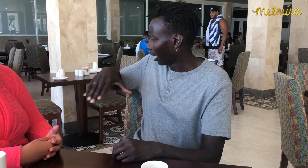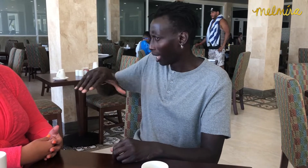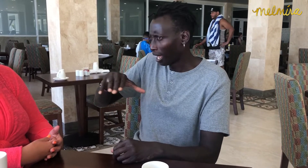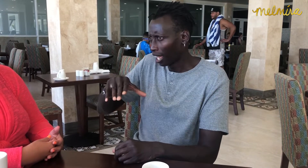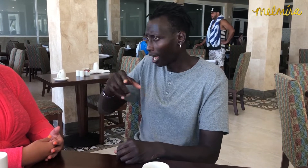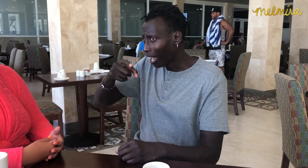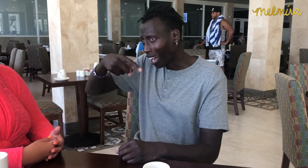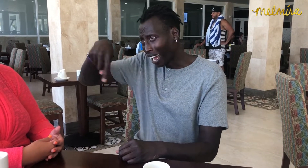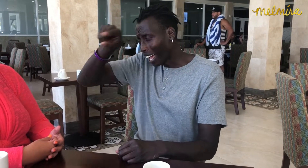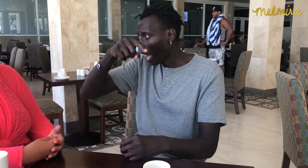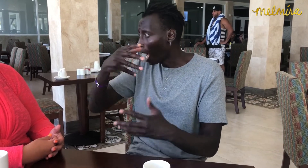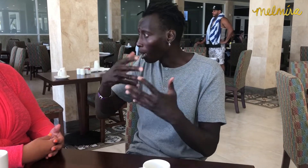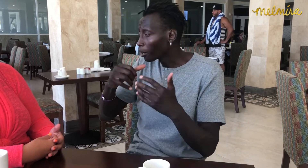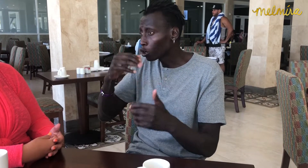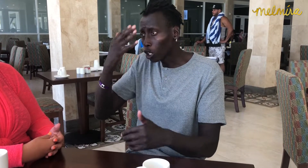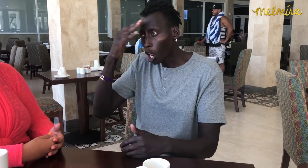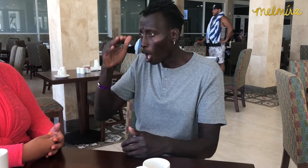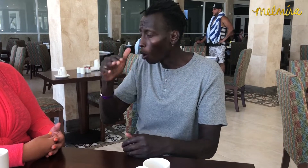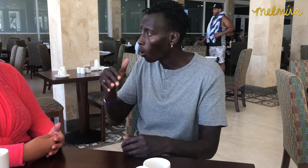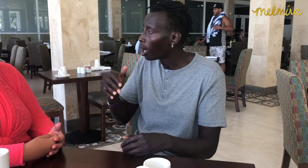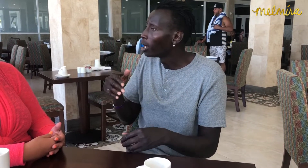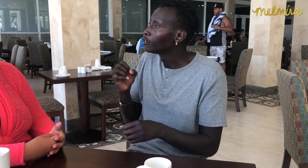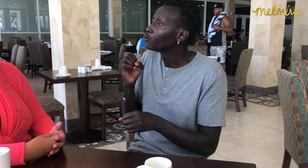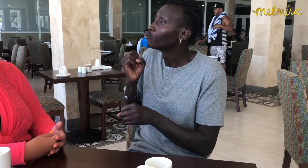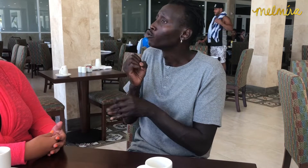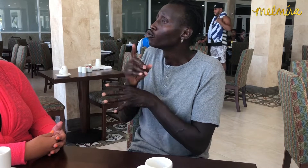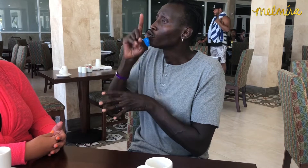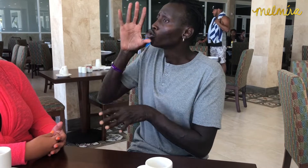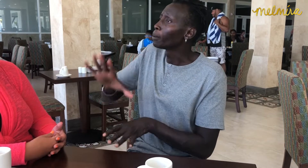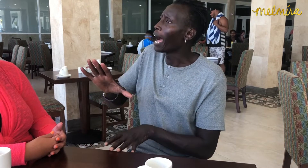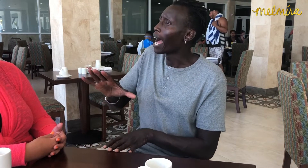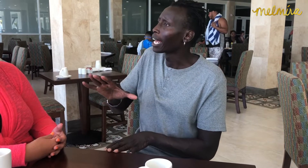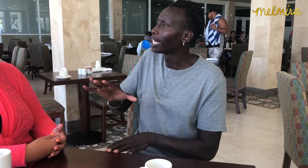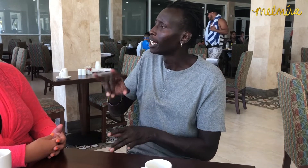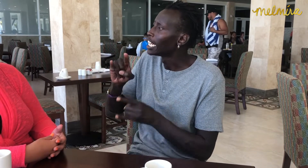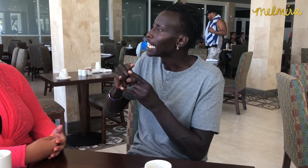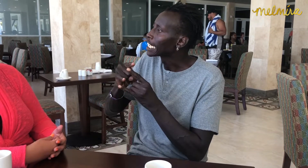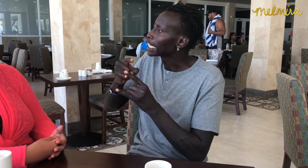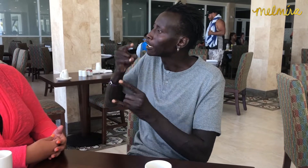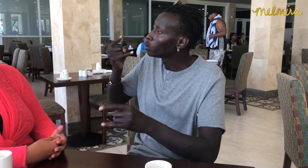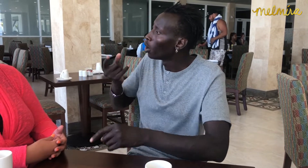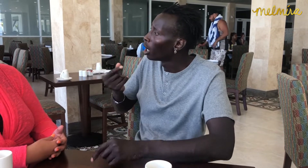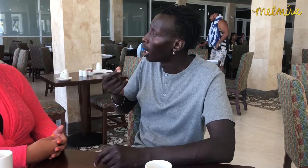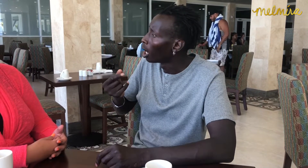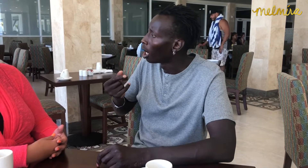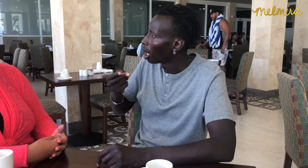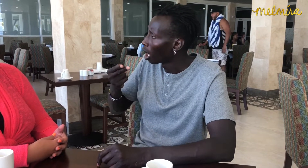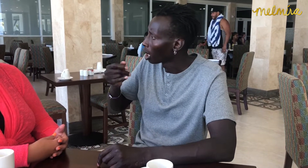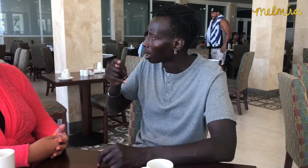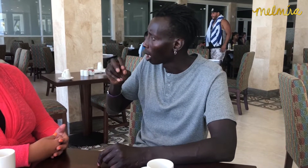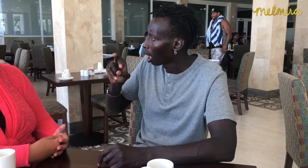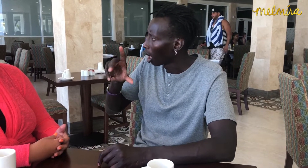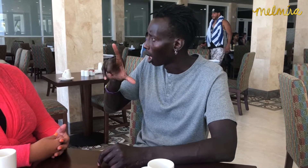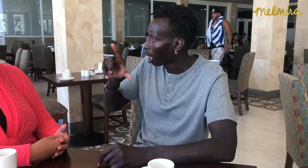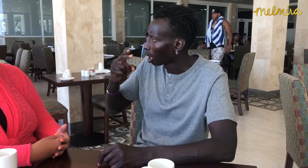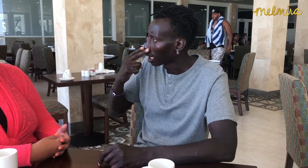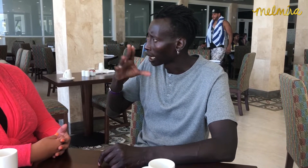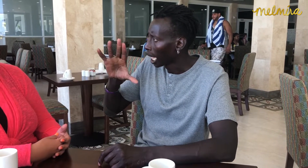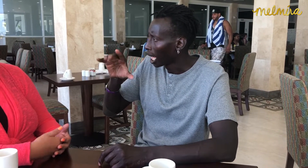That reminded me of something that Americans don't really know about...Germany had a leader named Hitler.